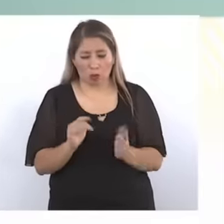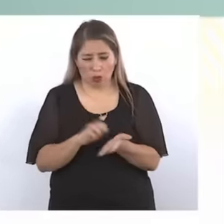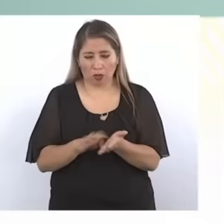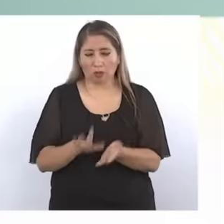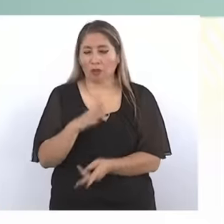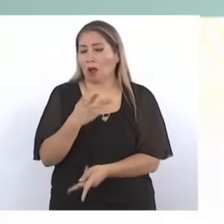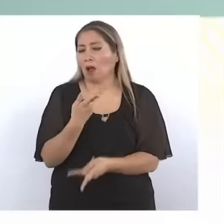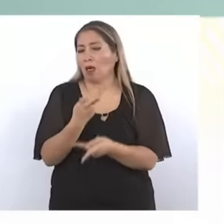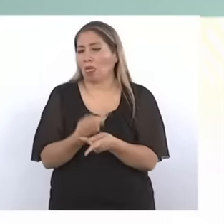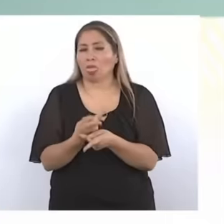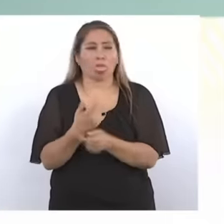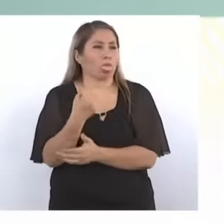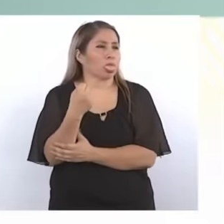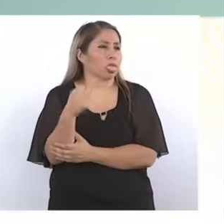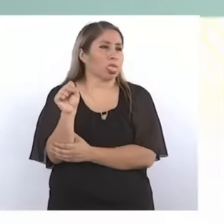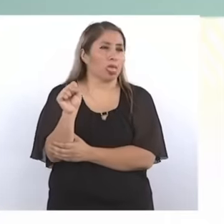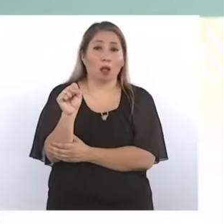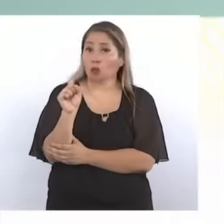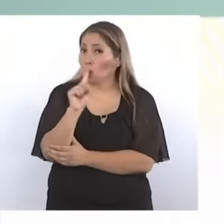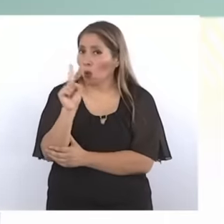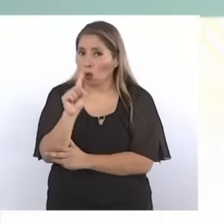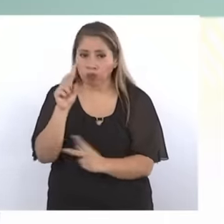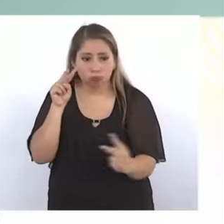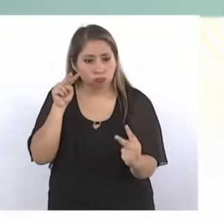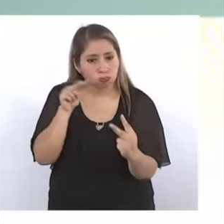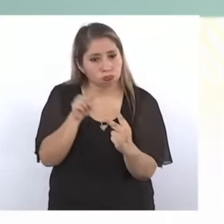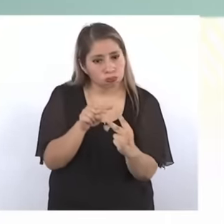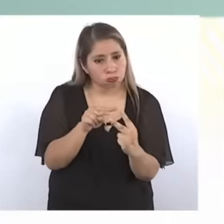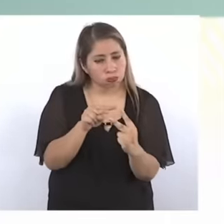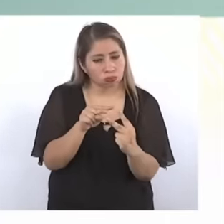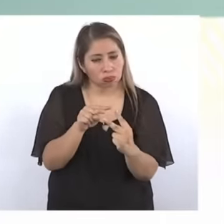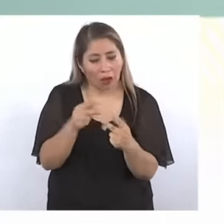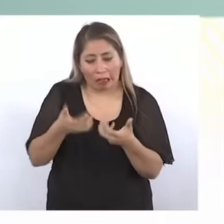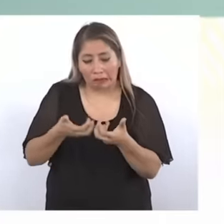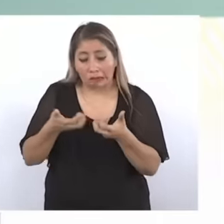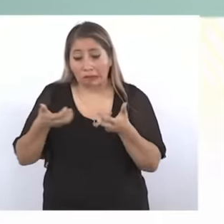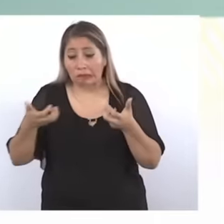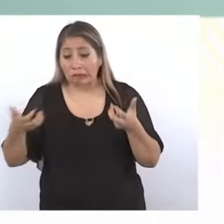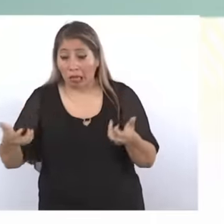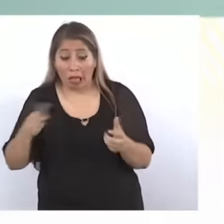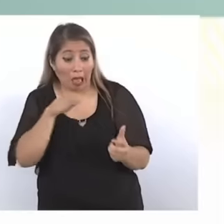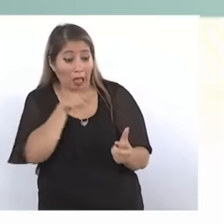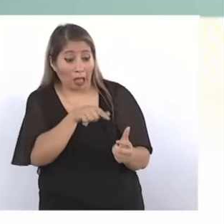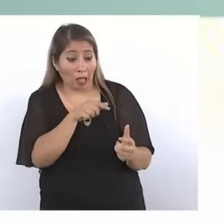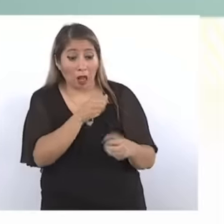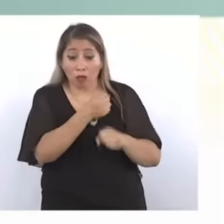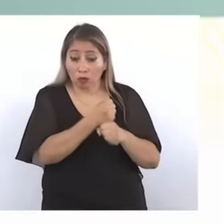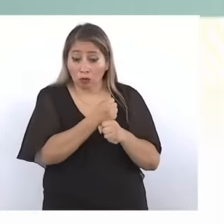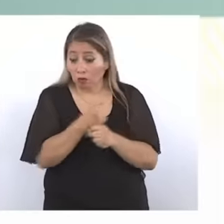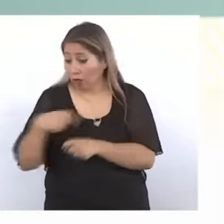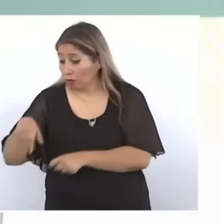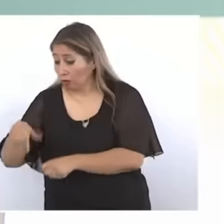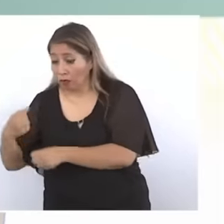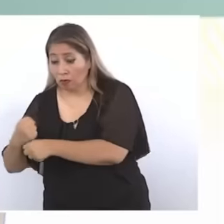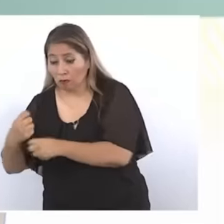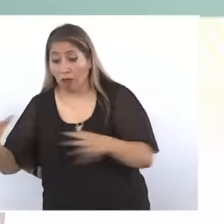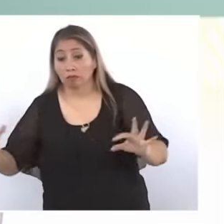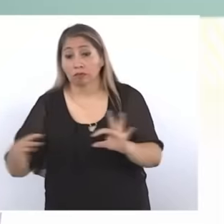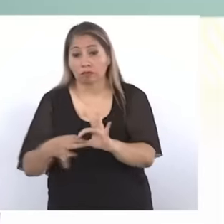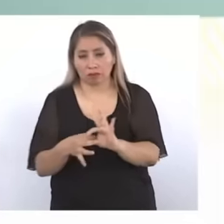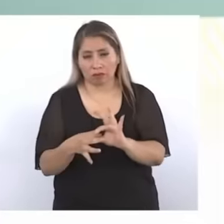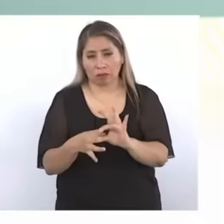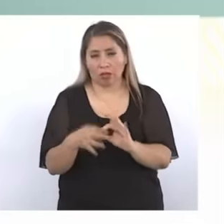pain we cannot be oblivious When someone suffers But in addition the rescue tasks to which